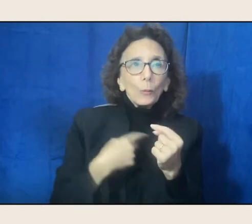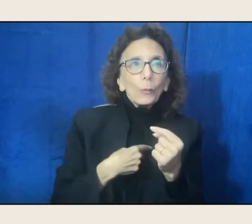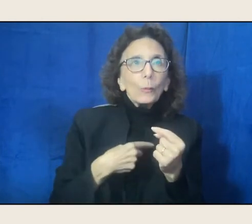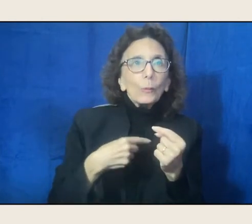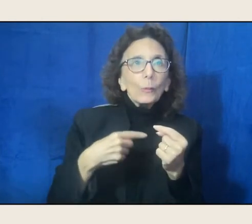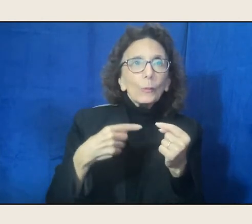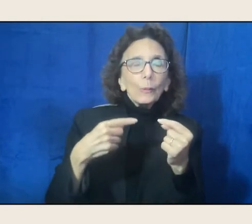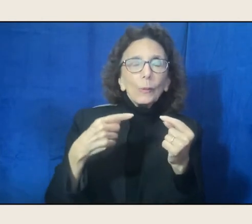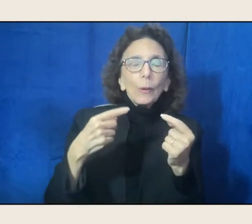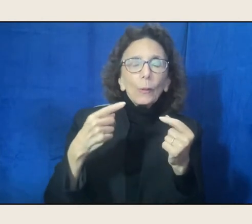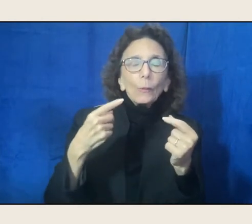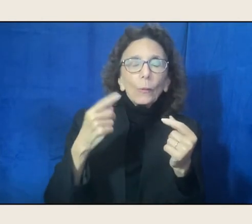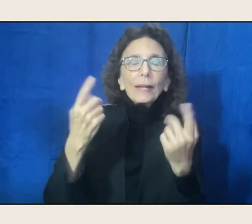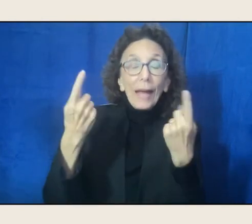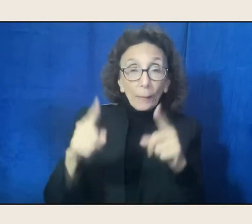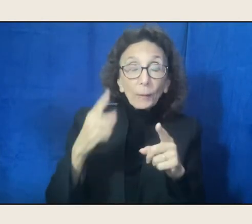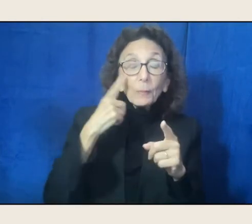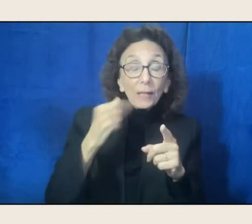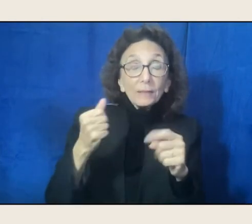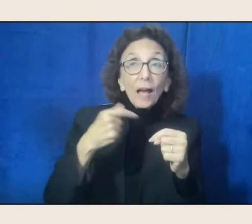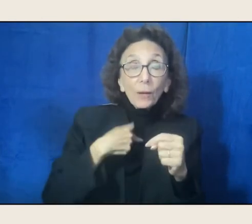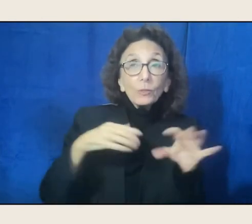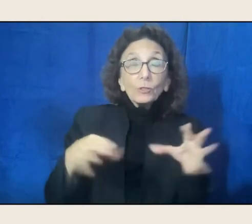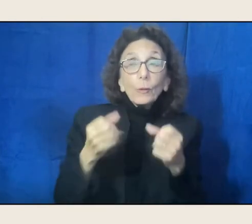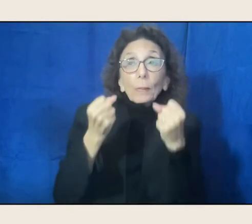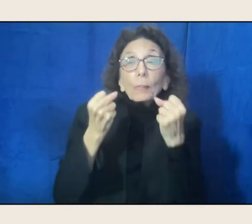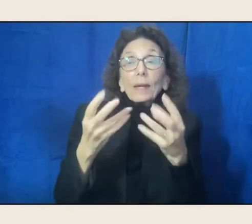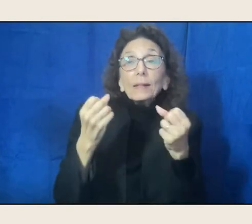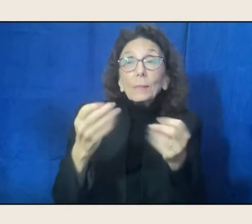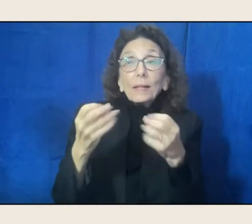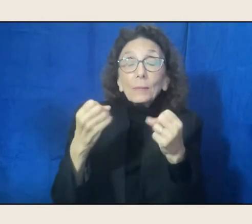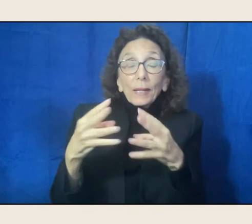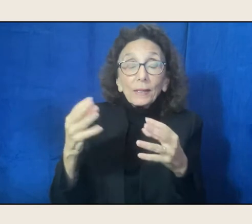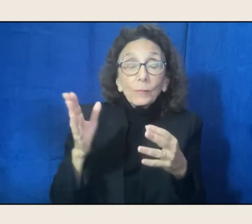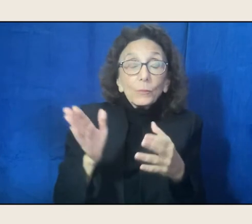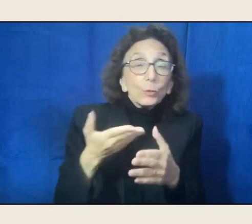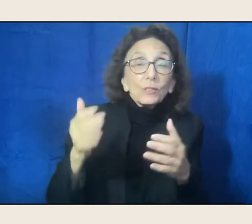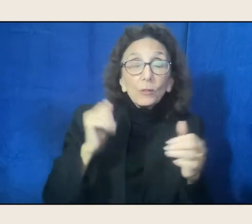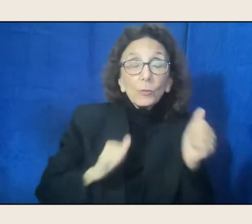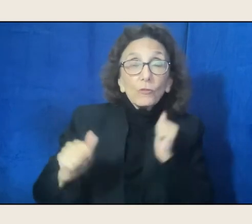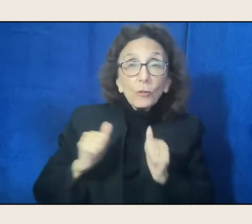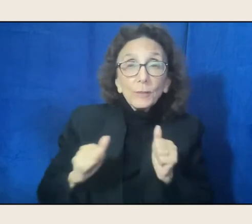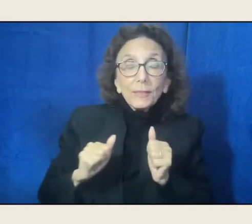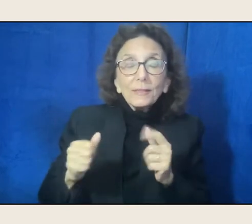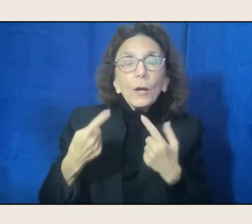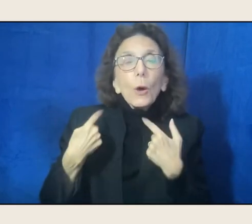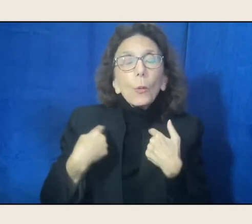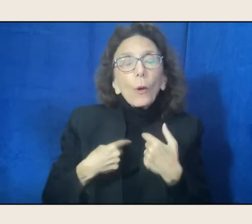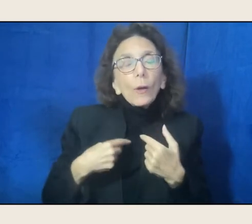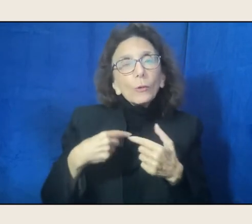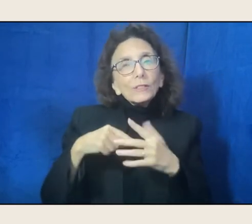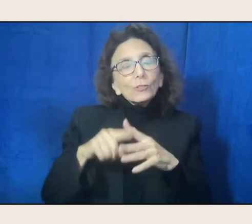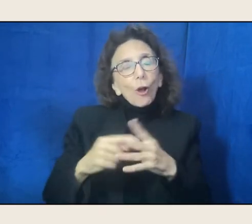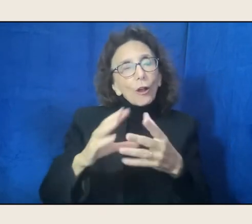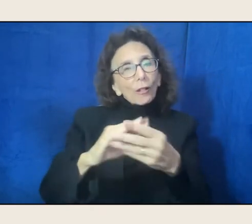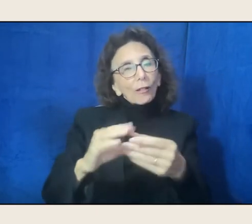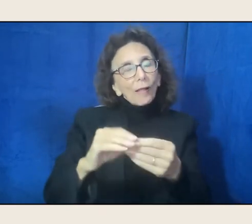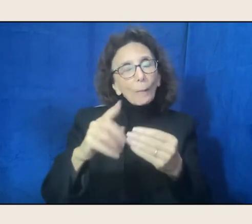a lot of performances, or music performances, and I would start telling stories about the pieces that were coming up, and I thought,